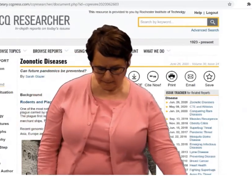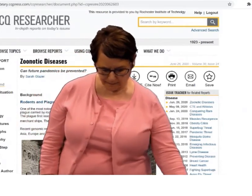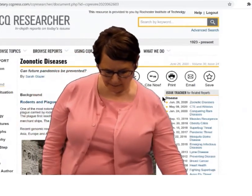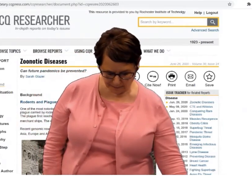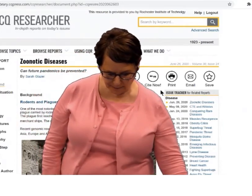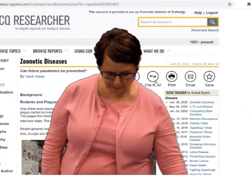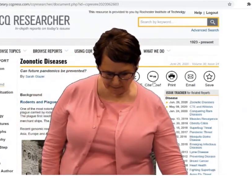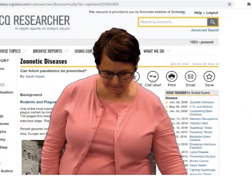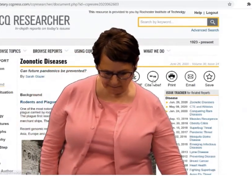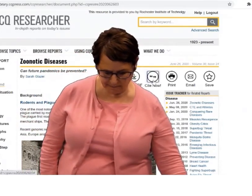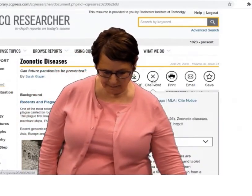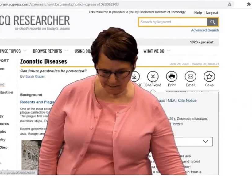Click on the Cite button.